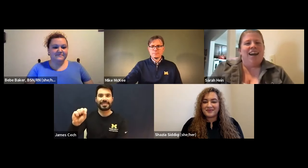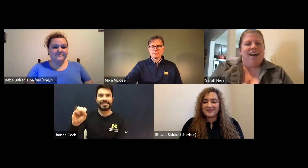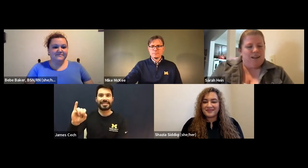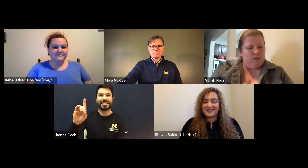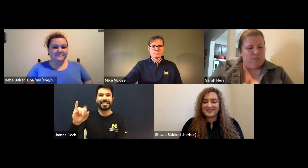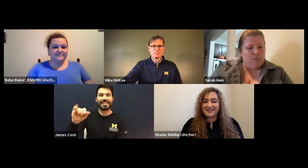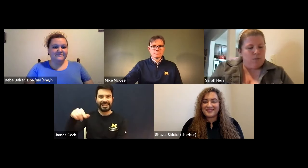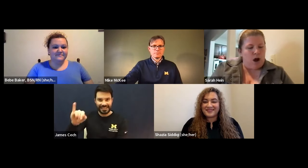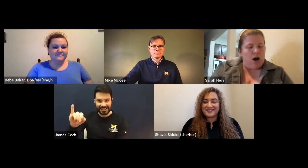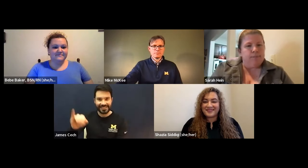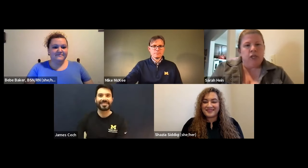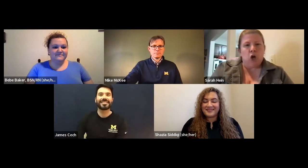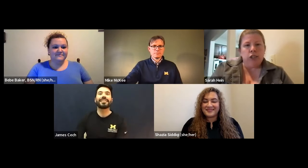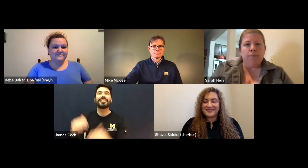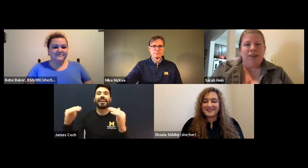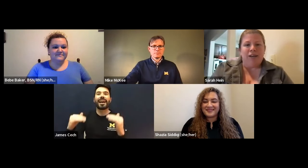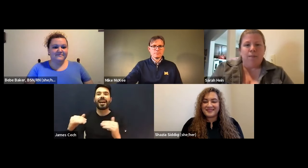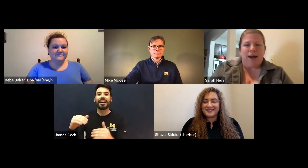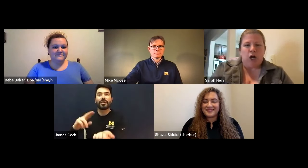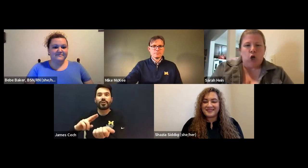Sarah Hein: And no bethany Baker.